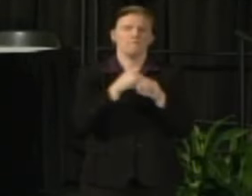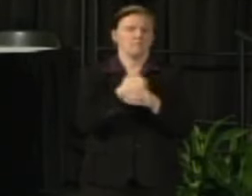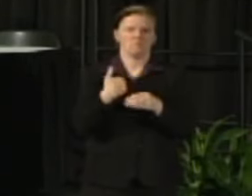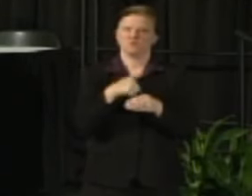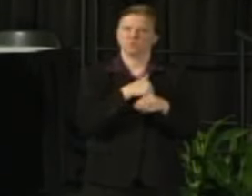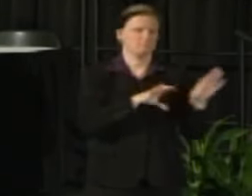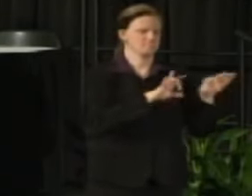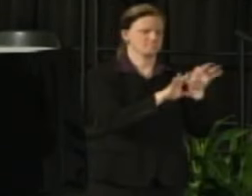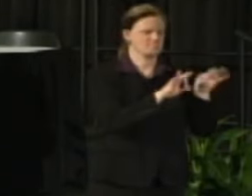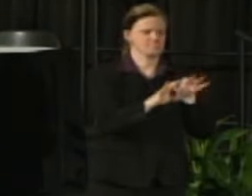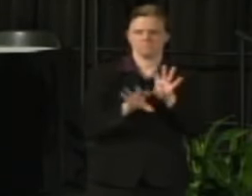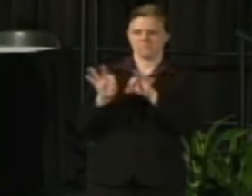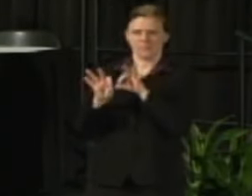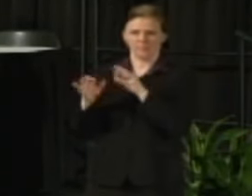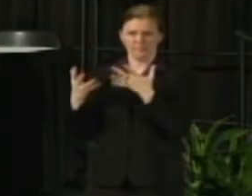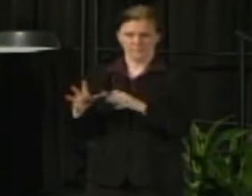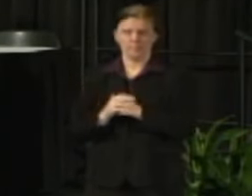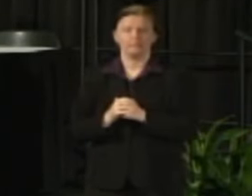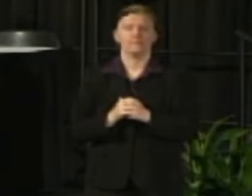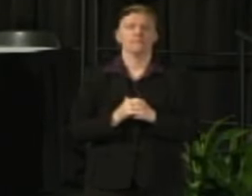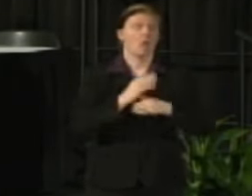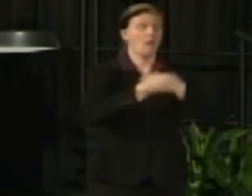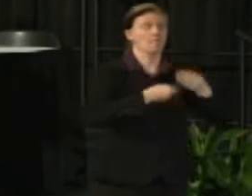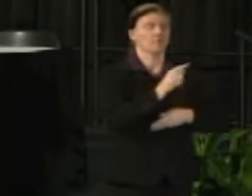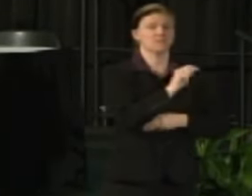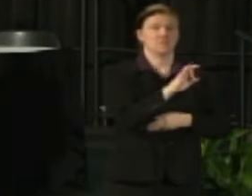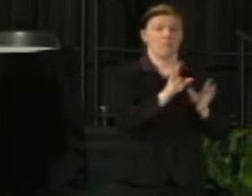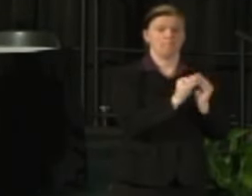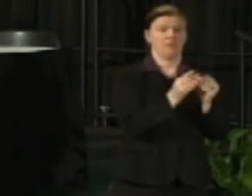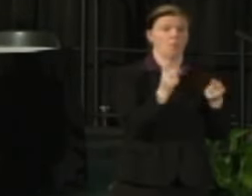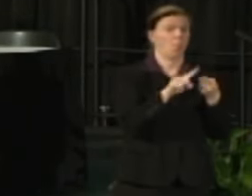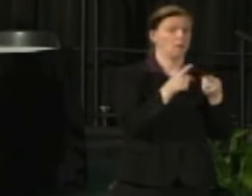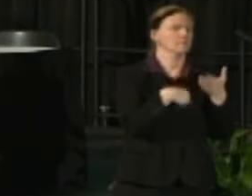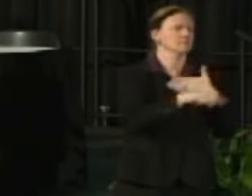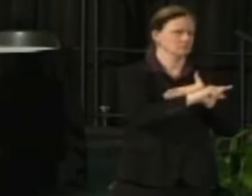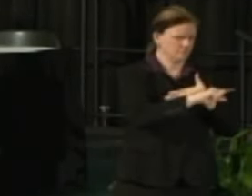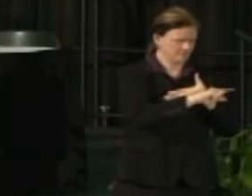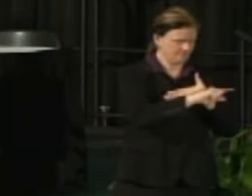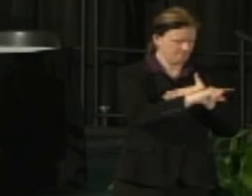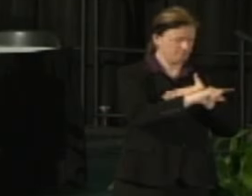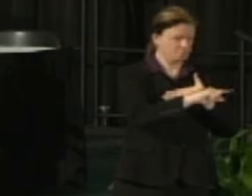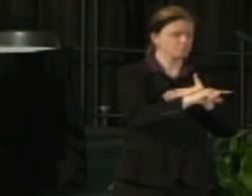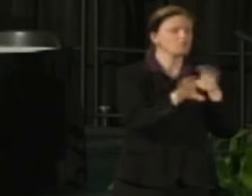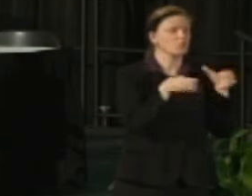We will have the first meeting of the Budget Task Force next week. The group is intentionally small.